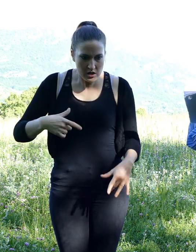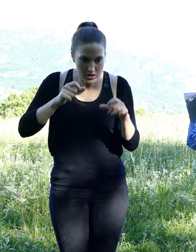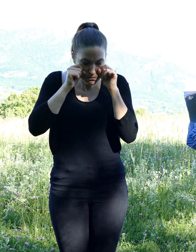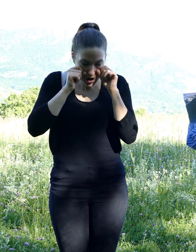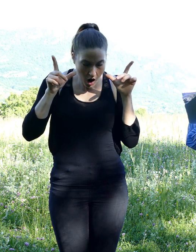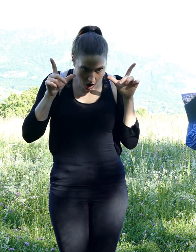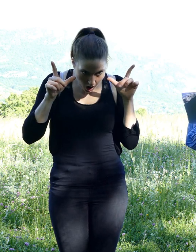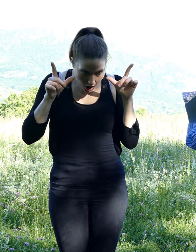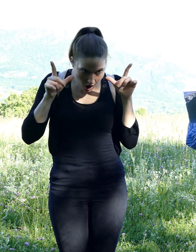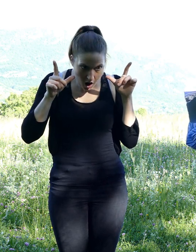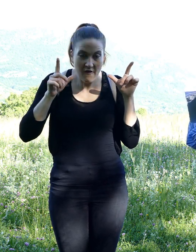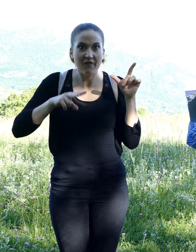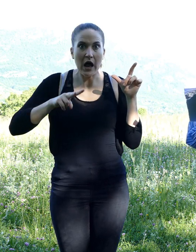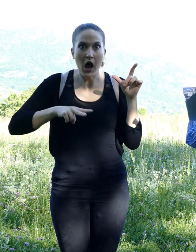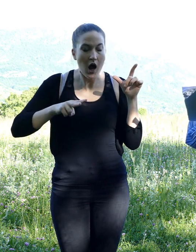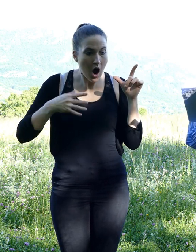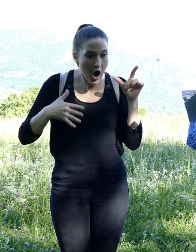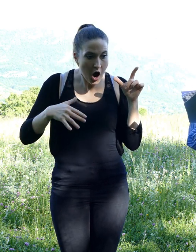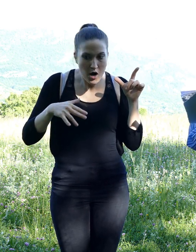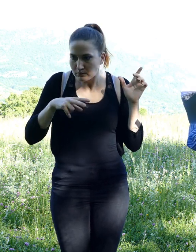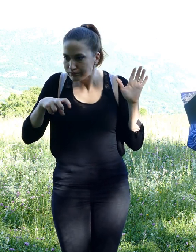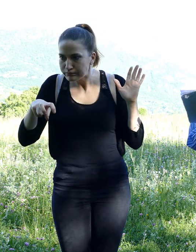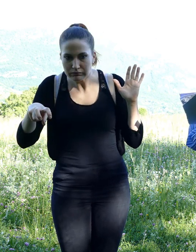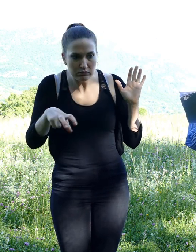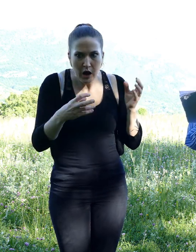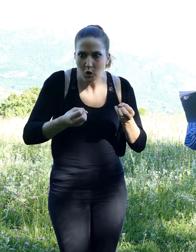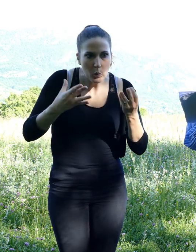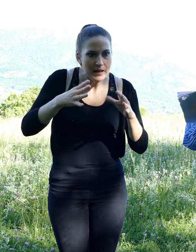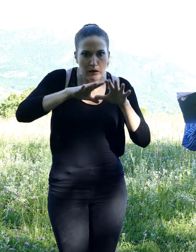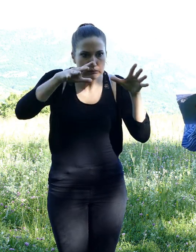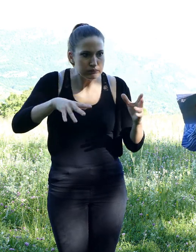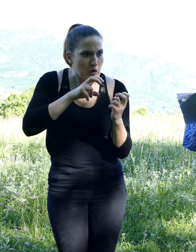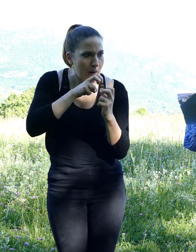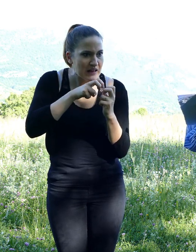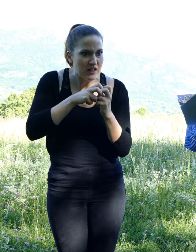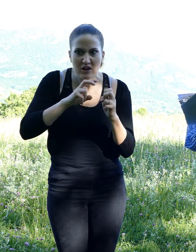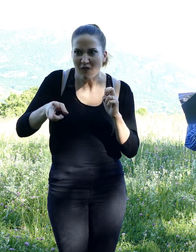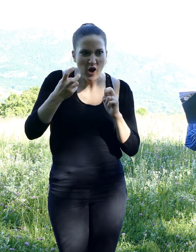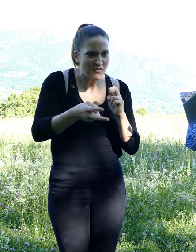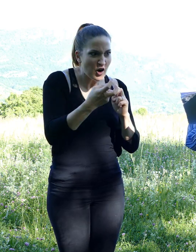He then tried to account for how many nuts were gone. In his great despair,